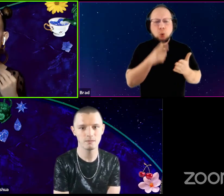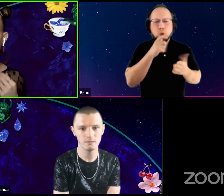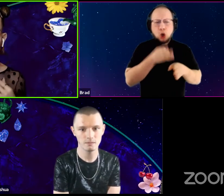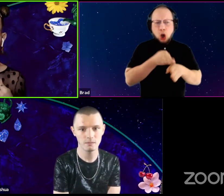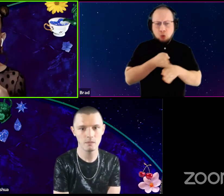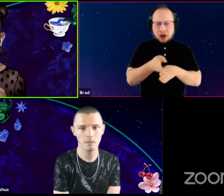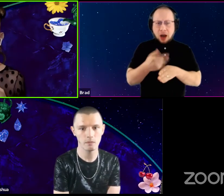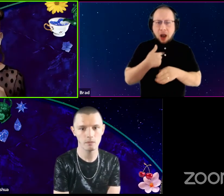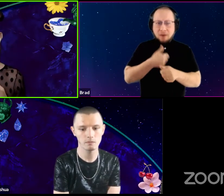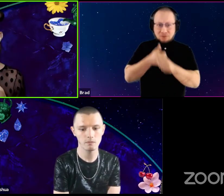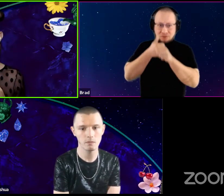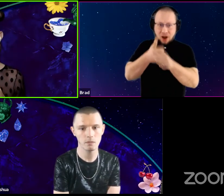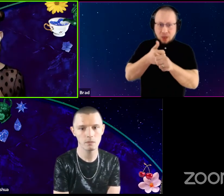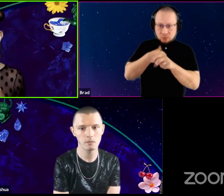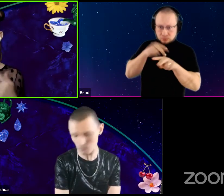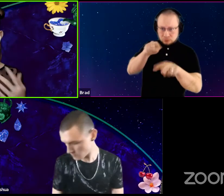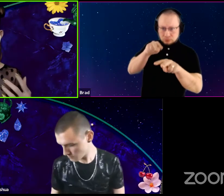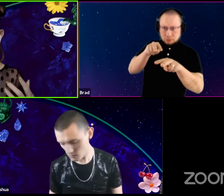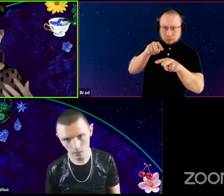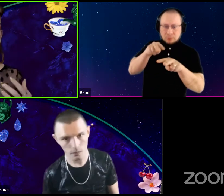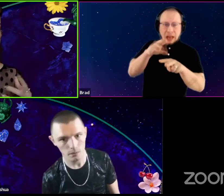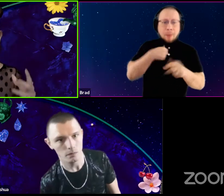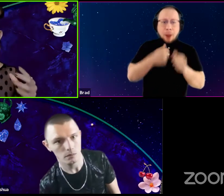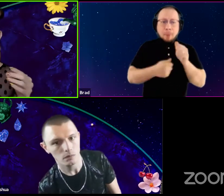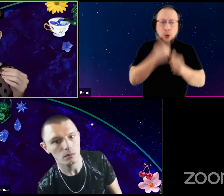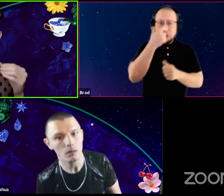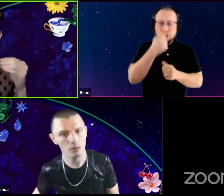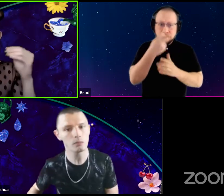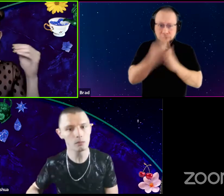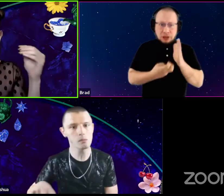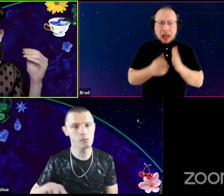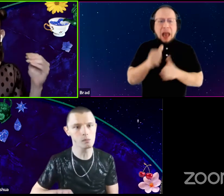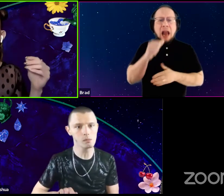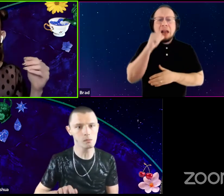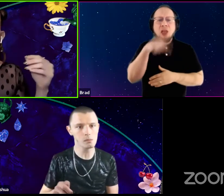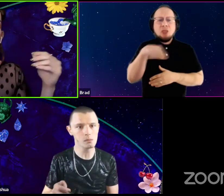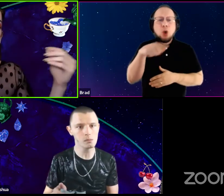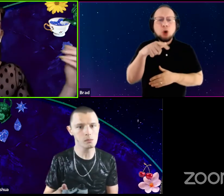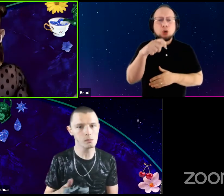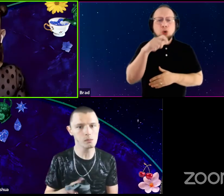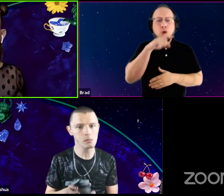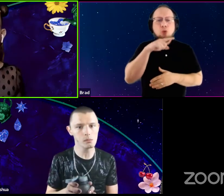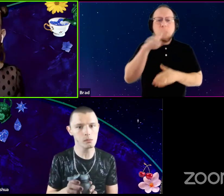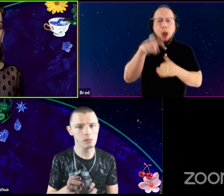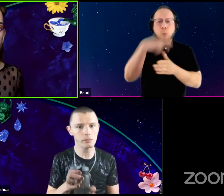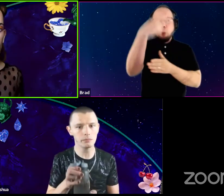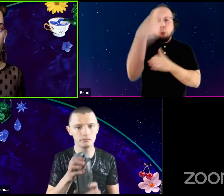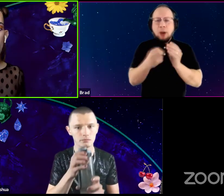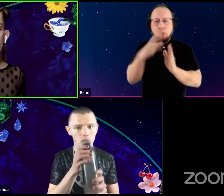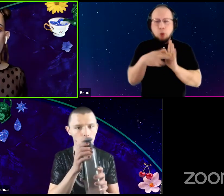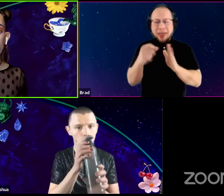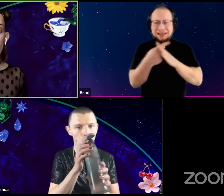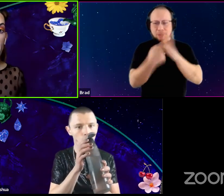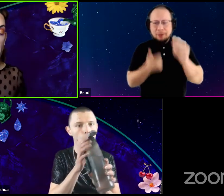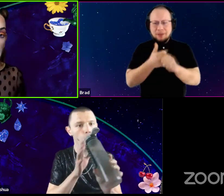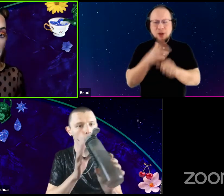Um. And I'm most interested in are not the ones who sort of sink away into their roles and disappear. But the ones who have a very clear,